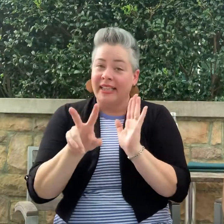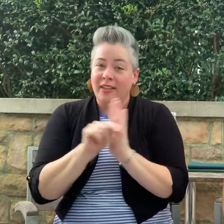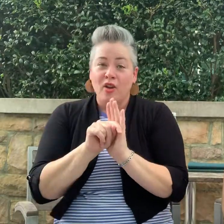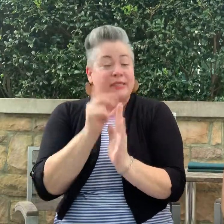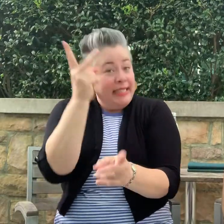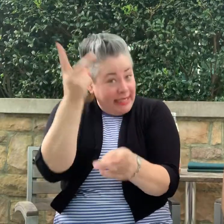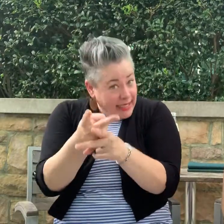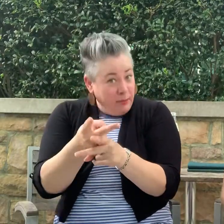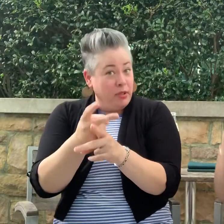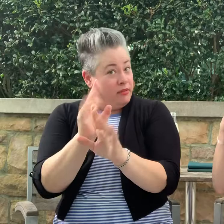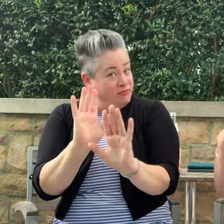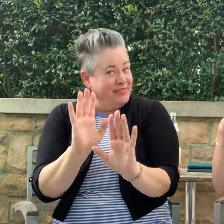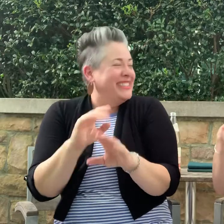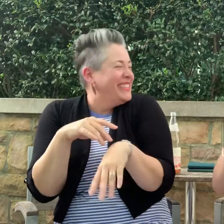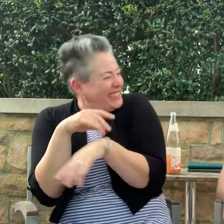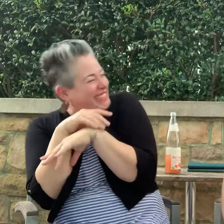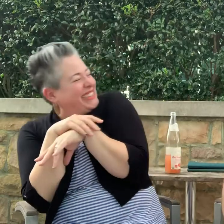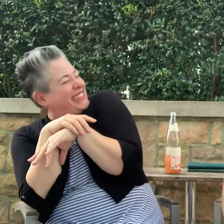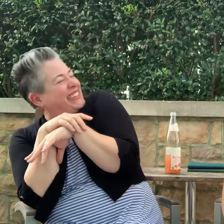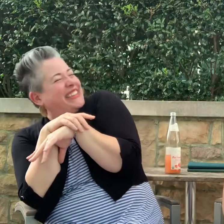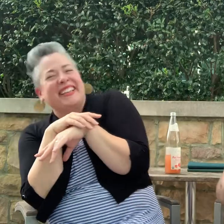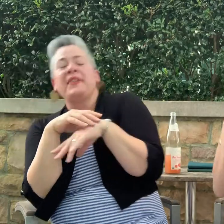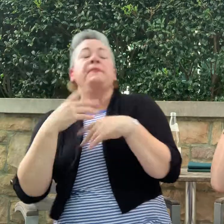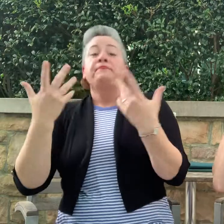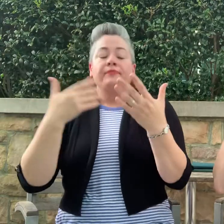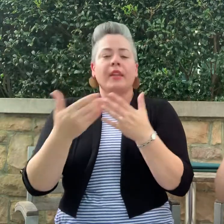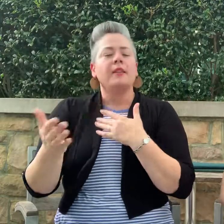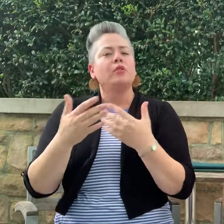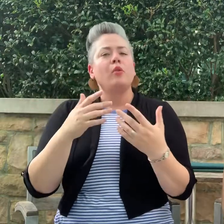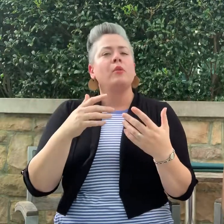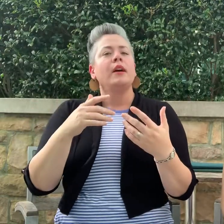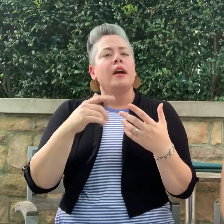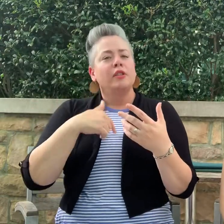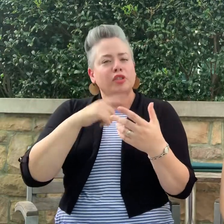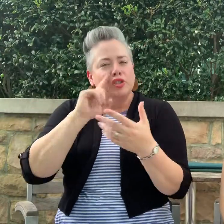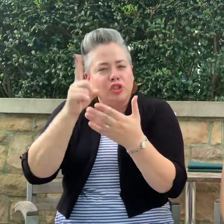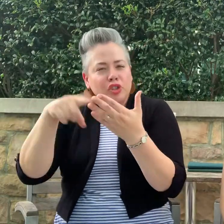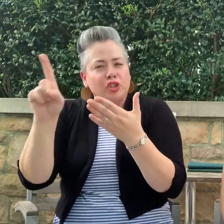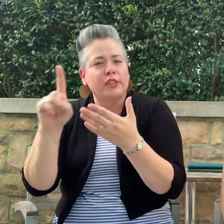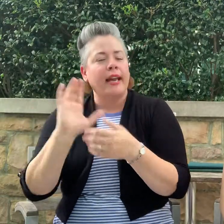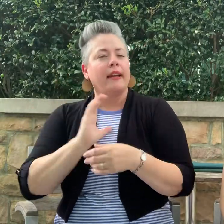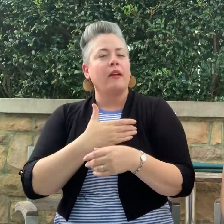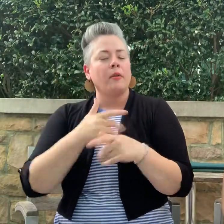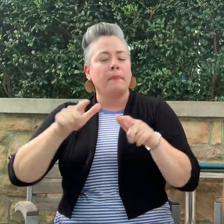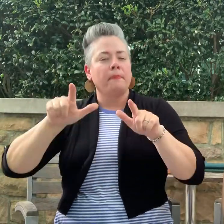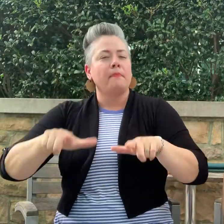Check out our blog/vlogs